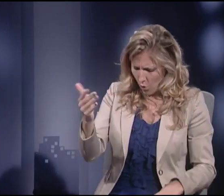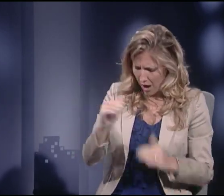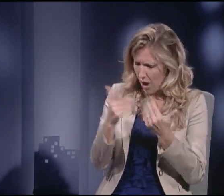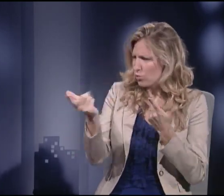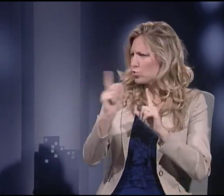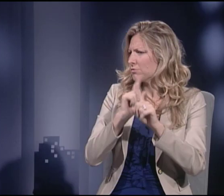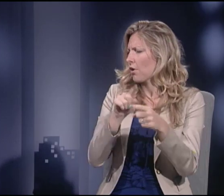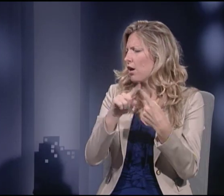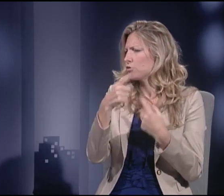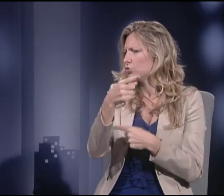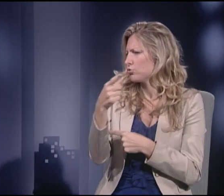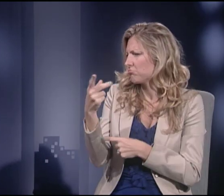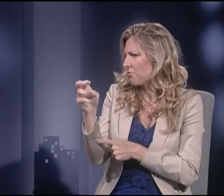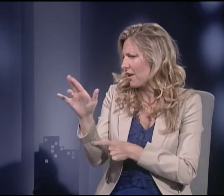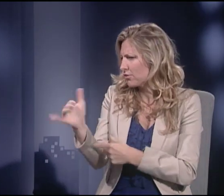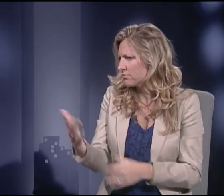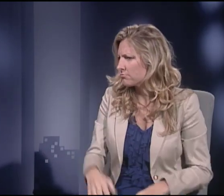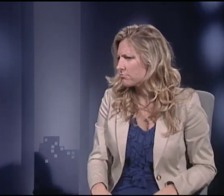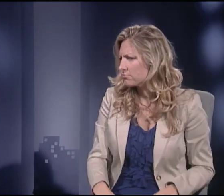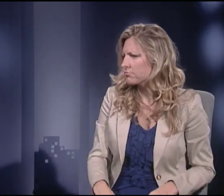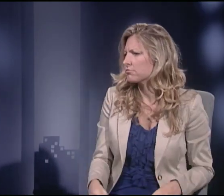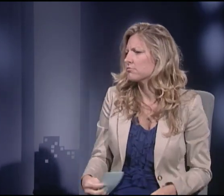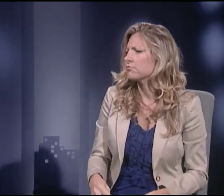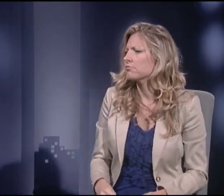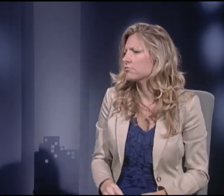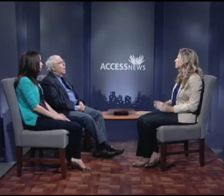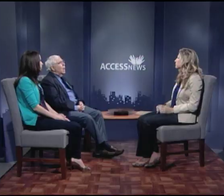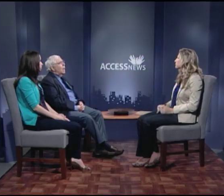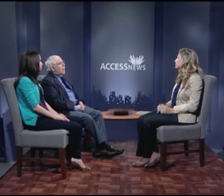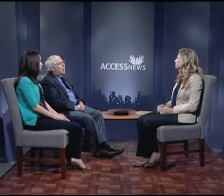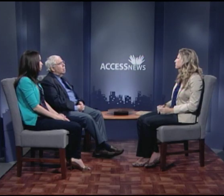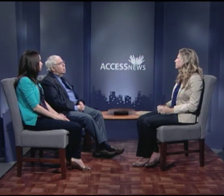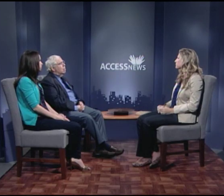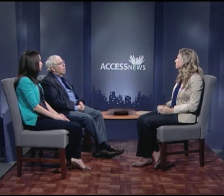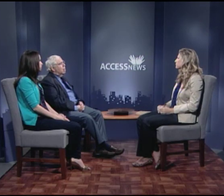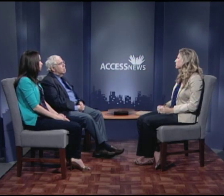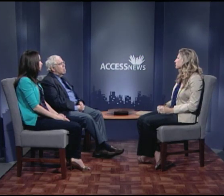So how do you respond to Perry's comment?